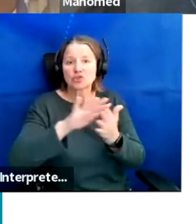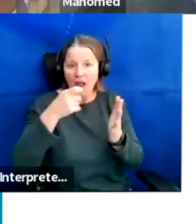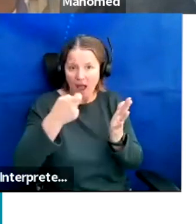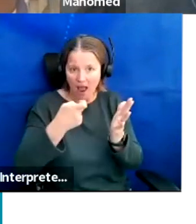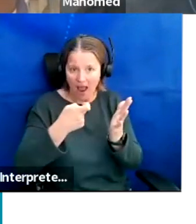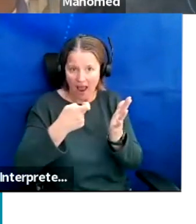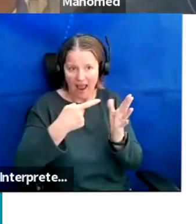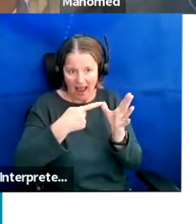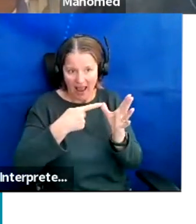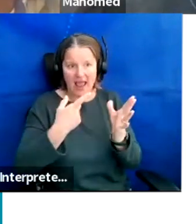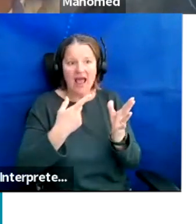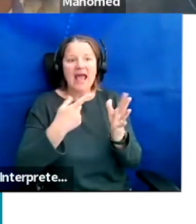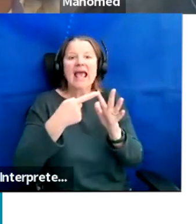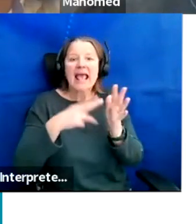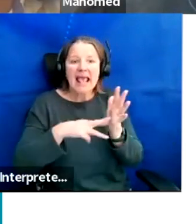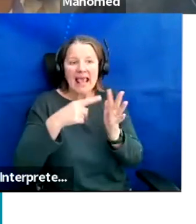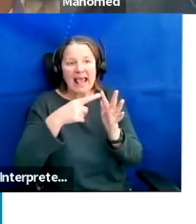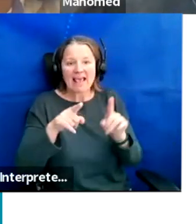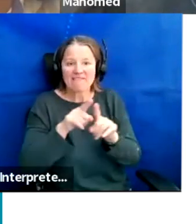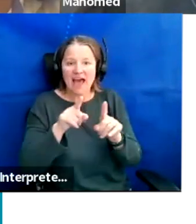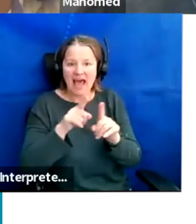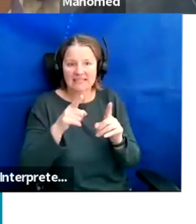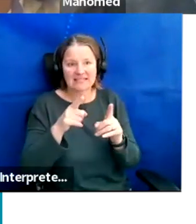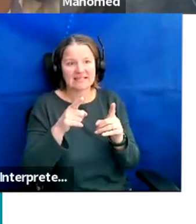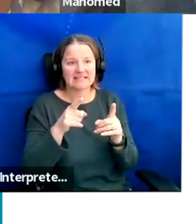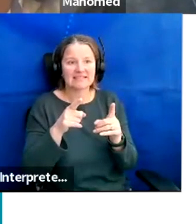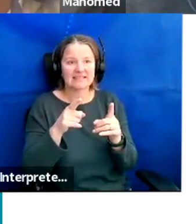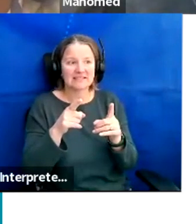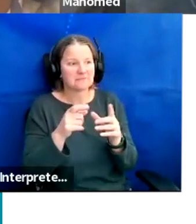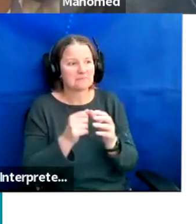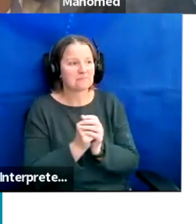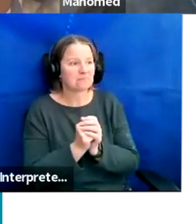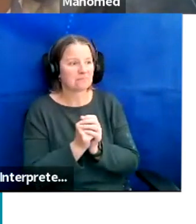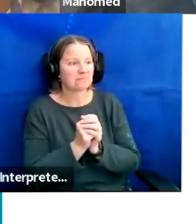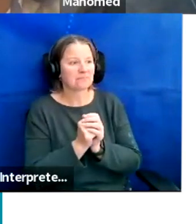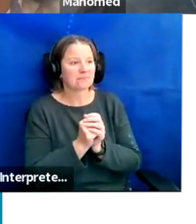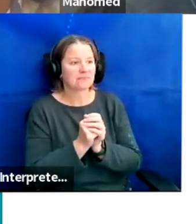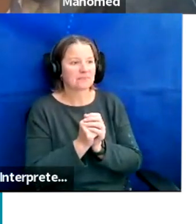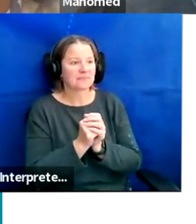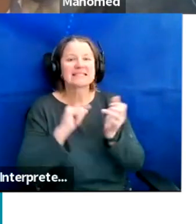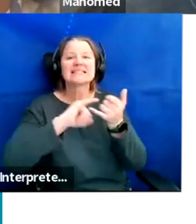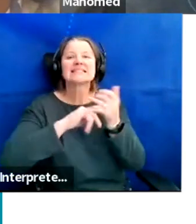about this, but for now I will drop off into the background and I'll touch base with you towards the end hand.